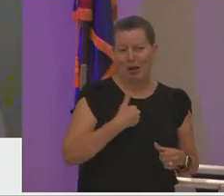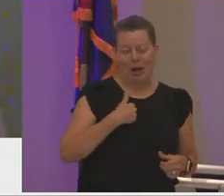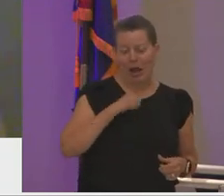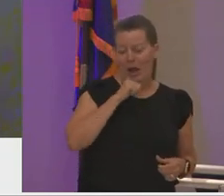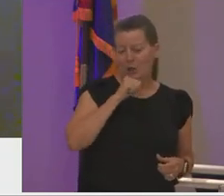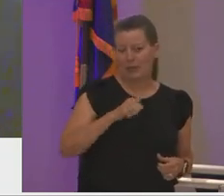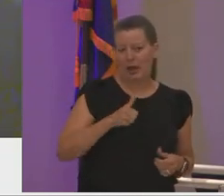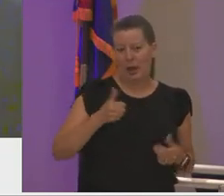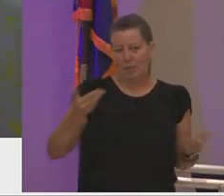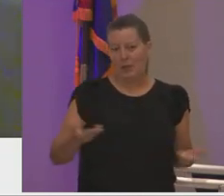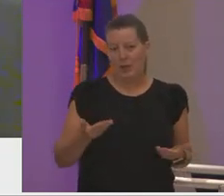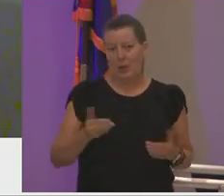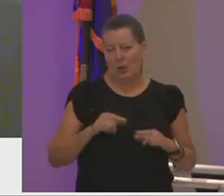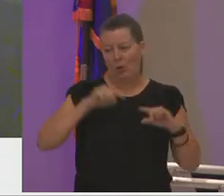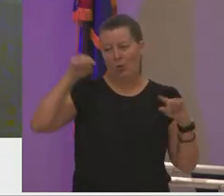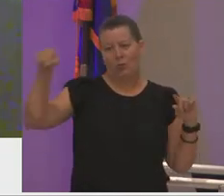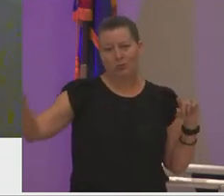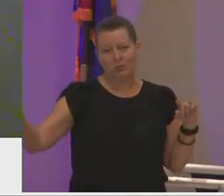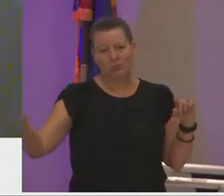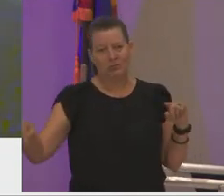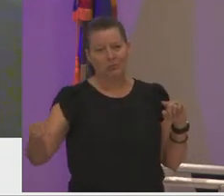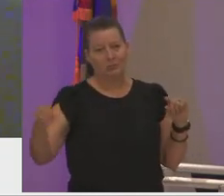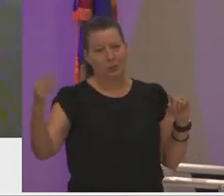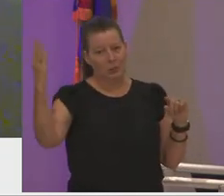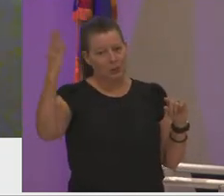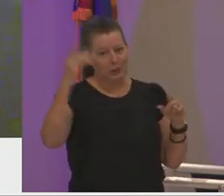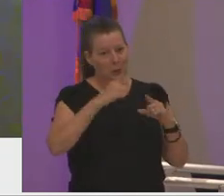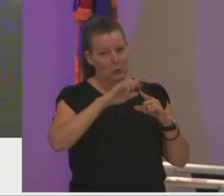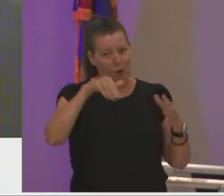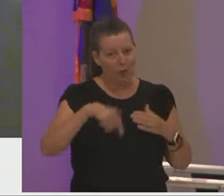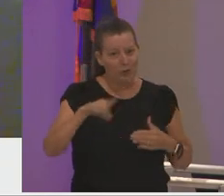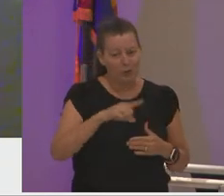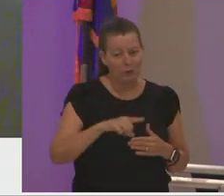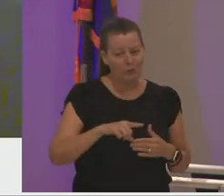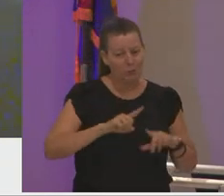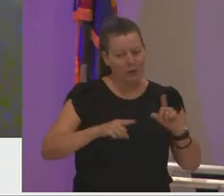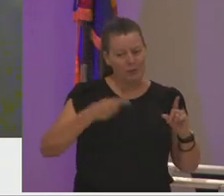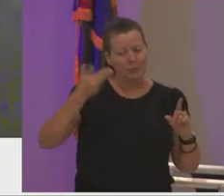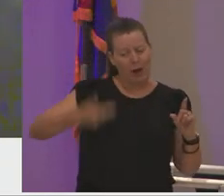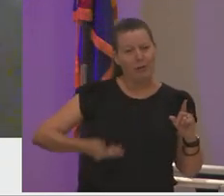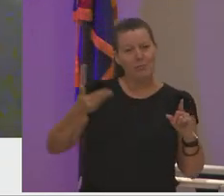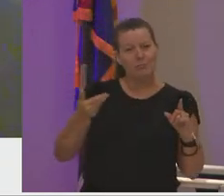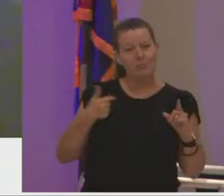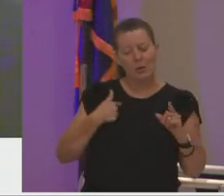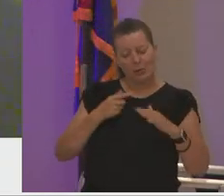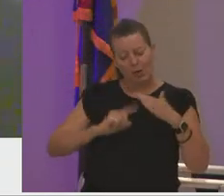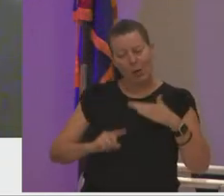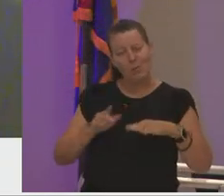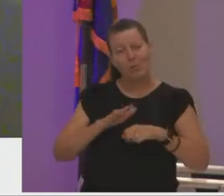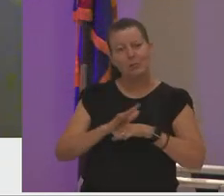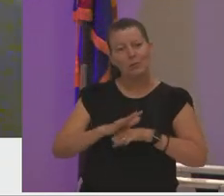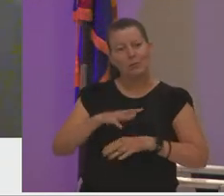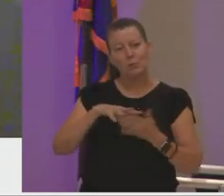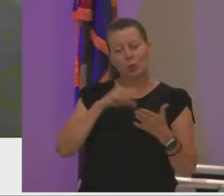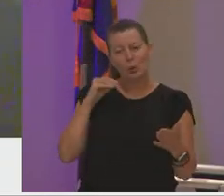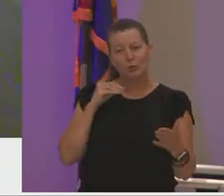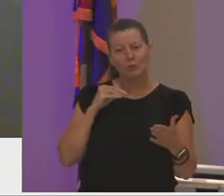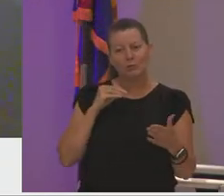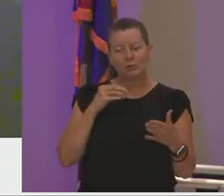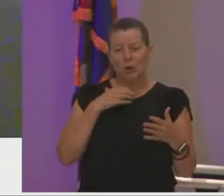speaking to all of you but i am i am because i was humble enough to learn hungry enough to hustle